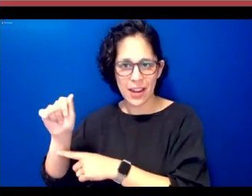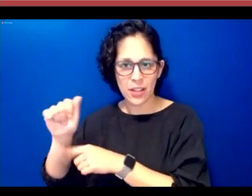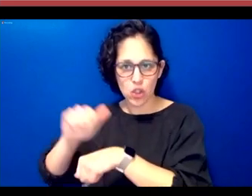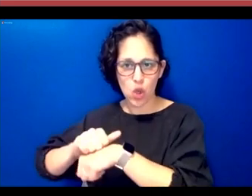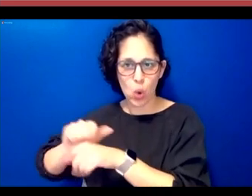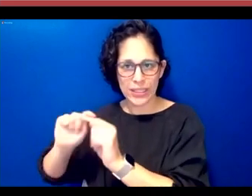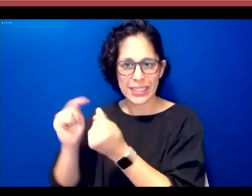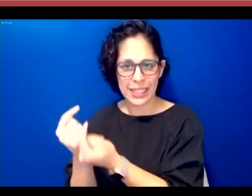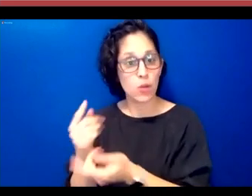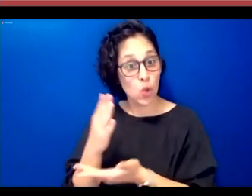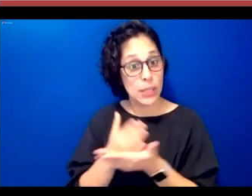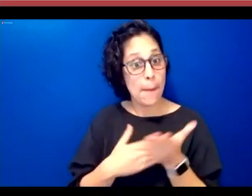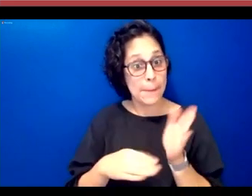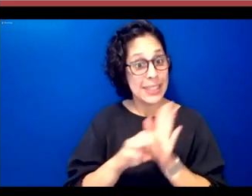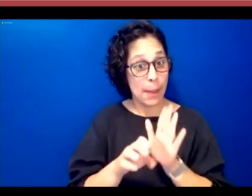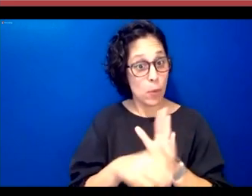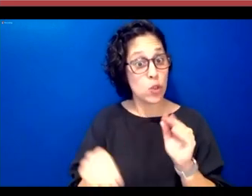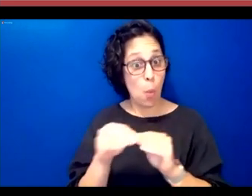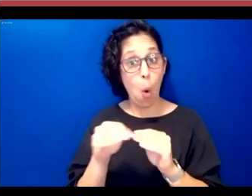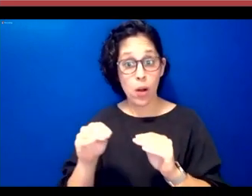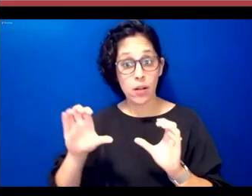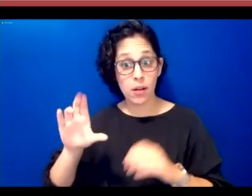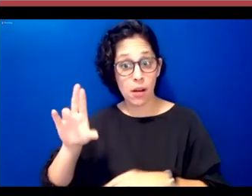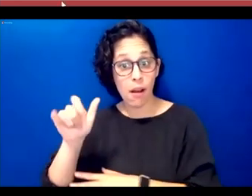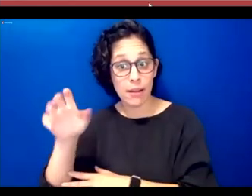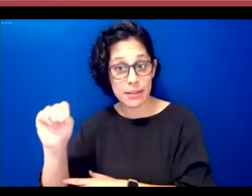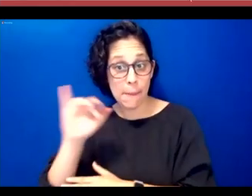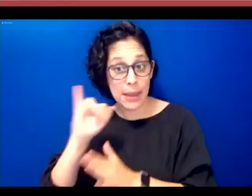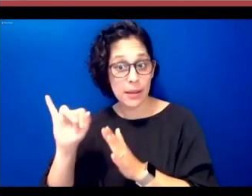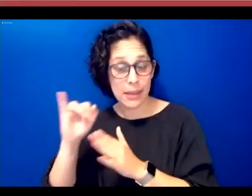images more of the custom images that were created and these are two more family terms